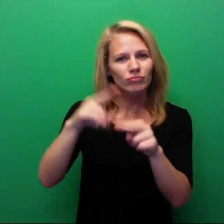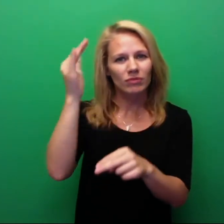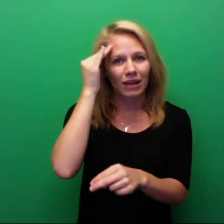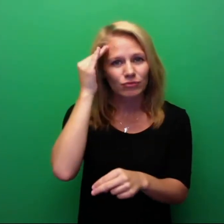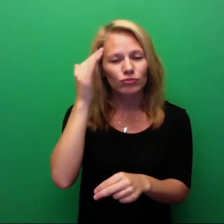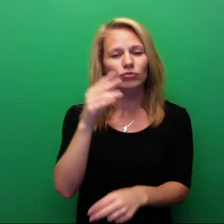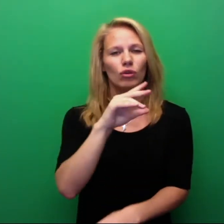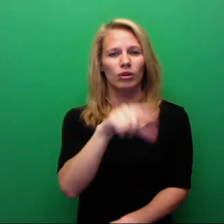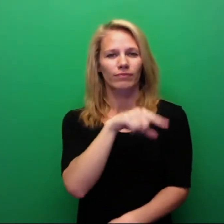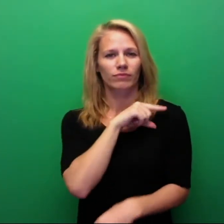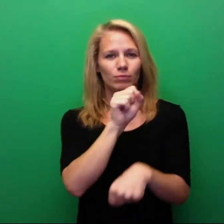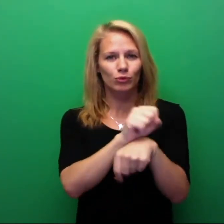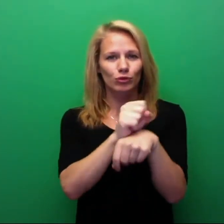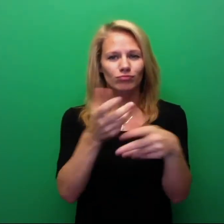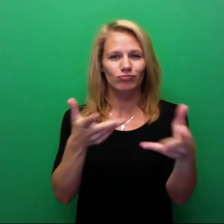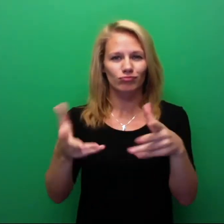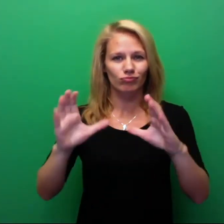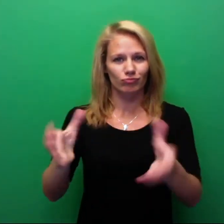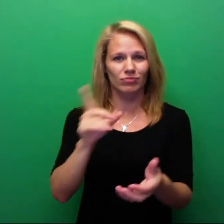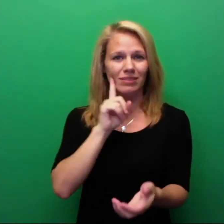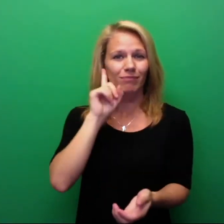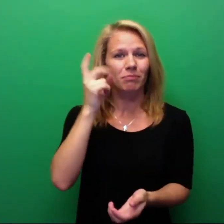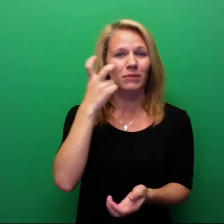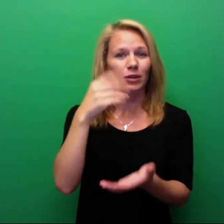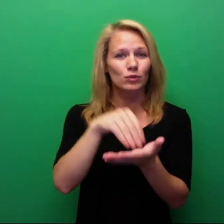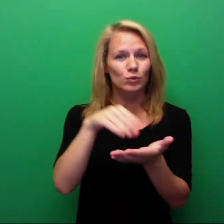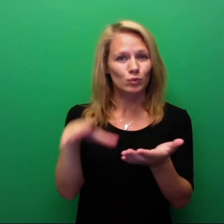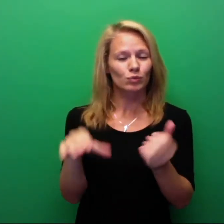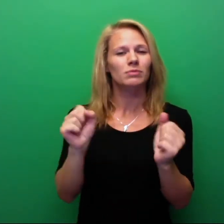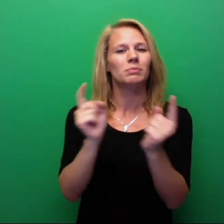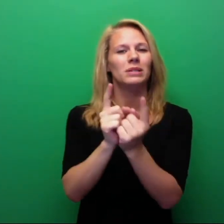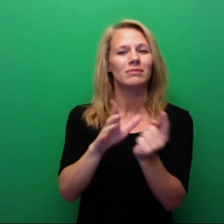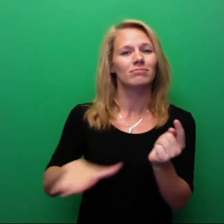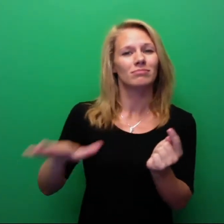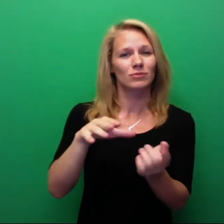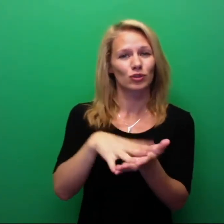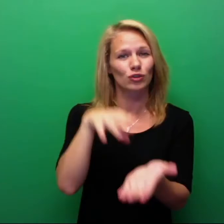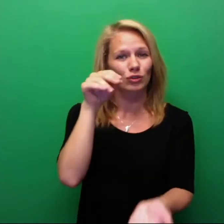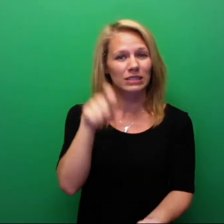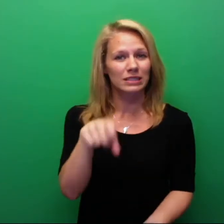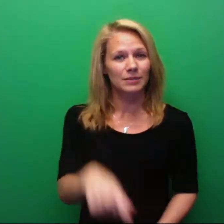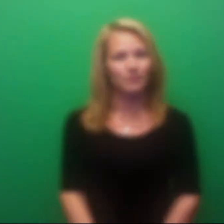knowledgeable and qualified to work with specific and unique learning needs of DeafBlind children.